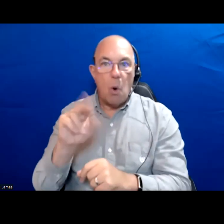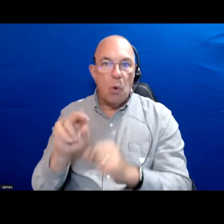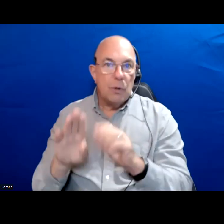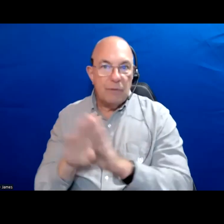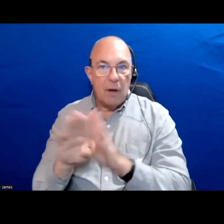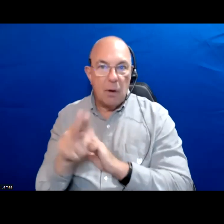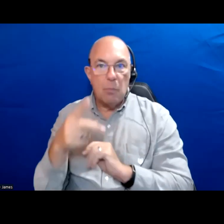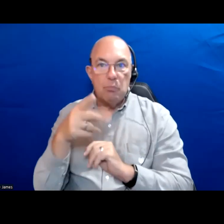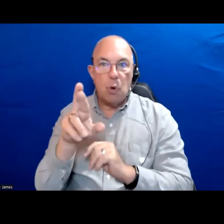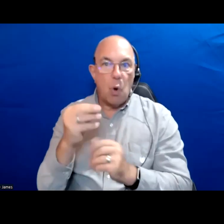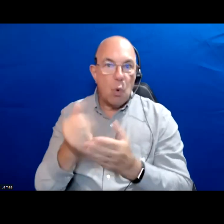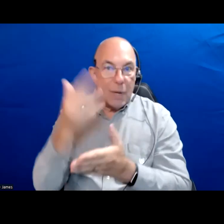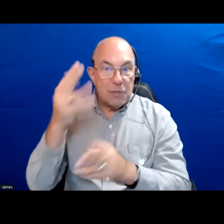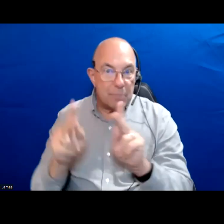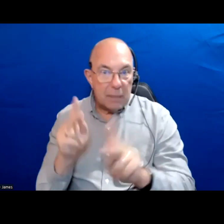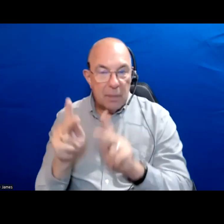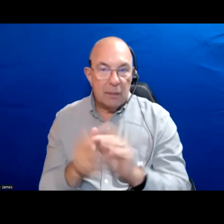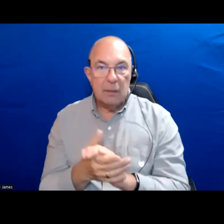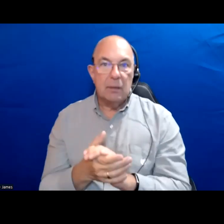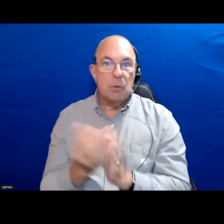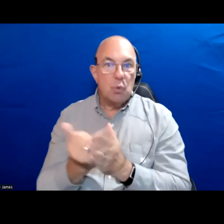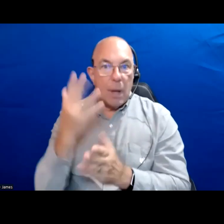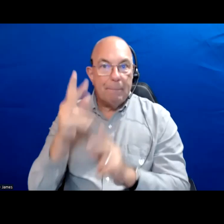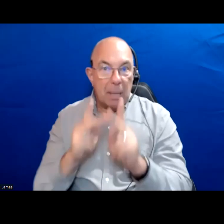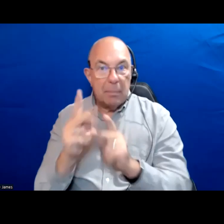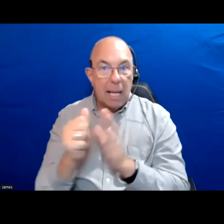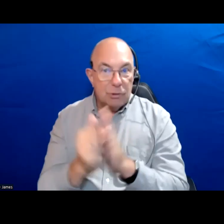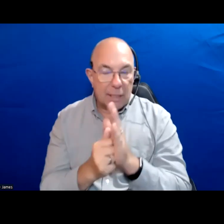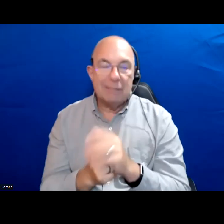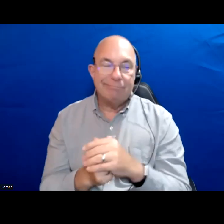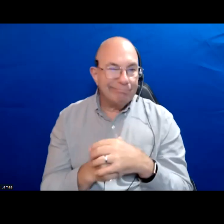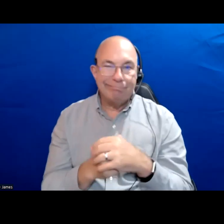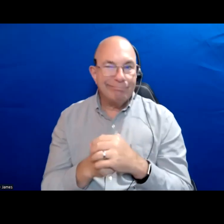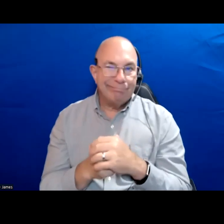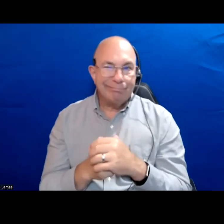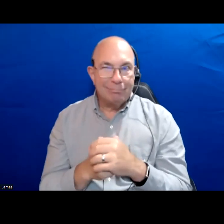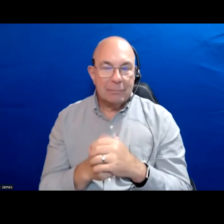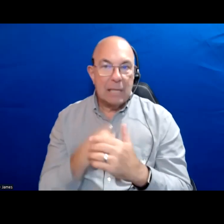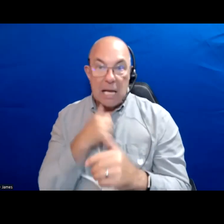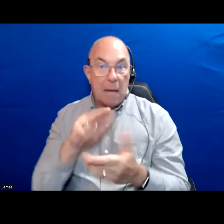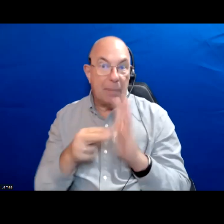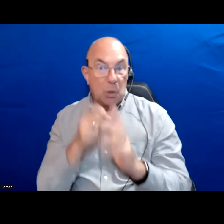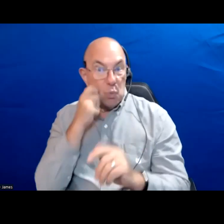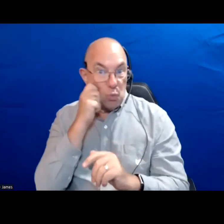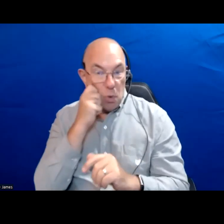Pro -- rich people's agenda. They do not need to be proved about it.